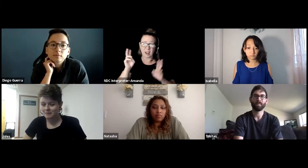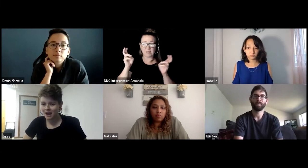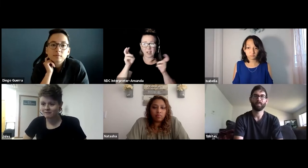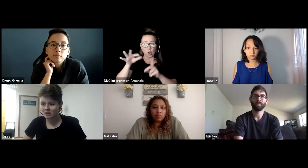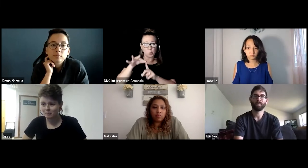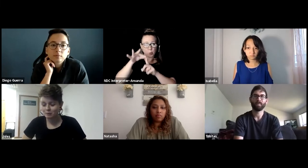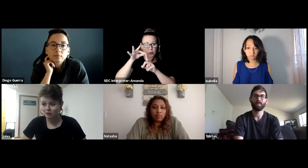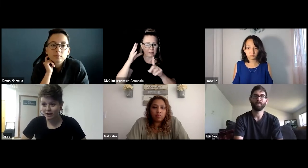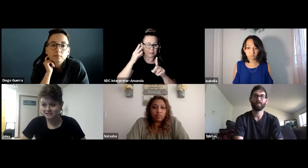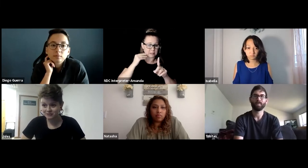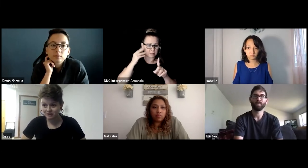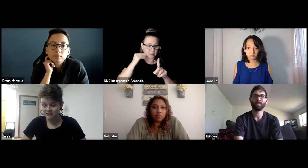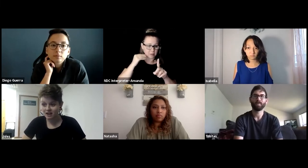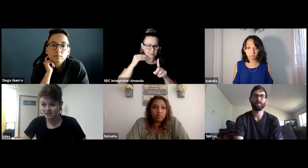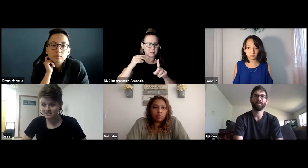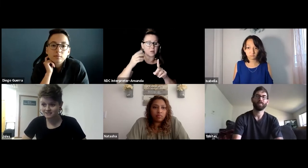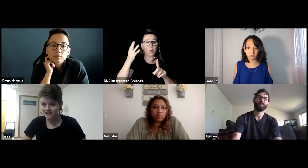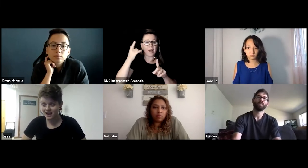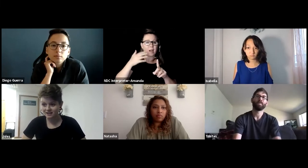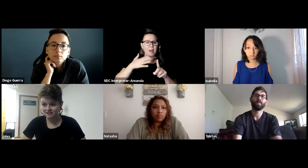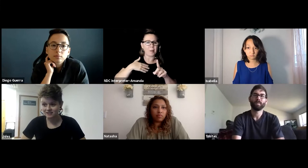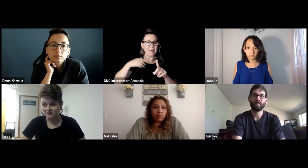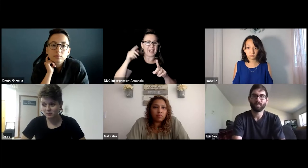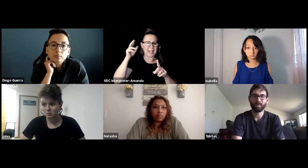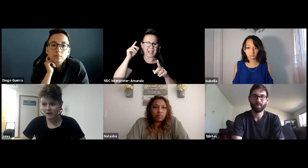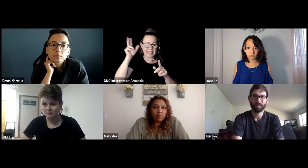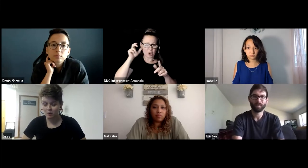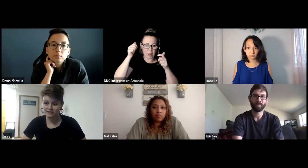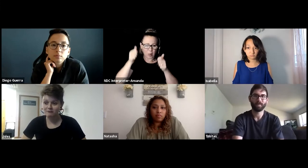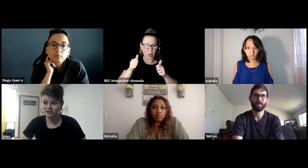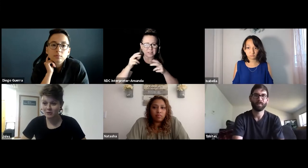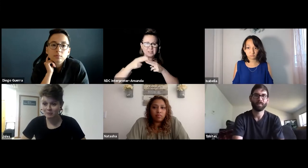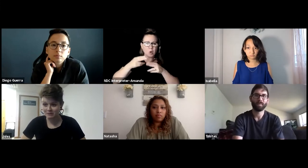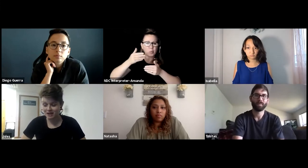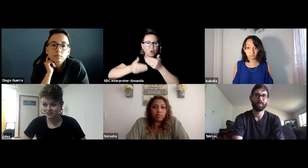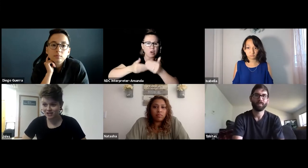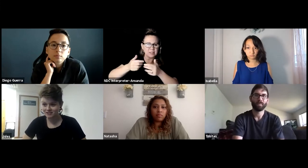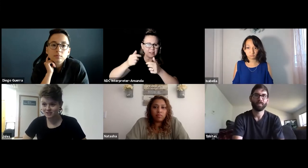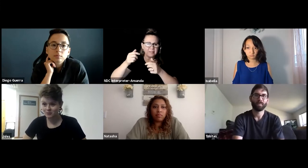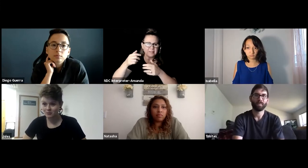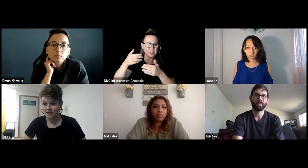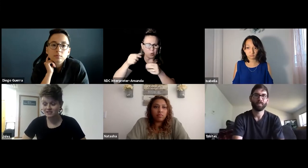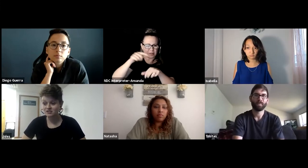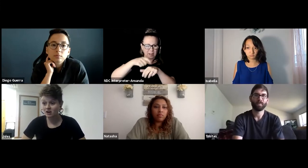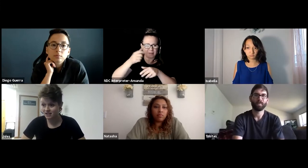I have a progressive hearing loss that gets worse every year pretty much, and so when I started